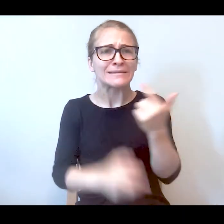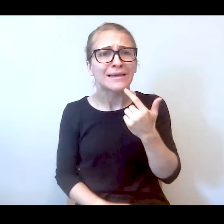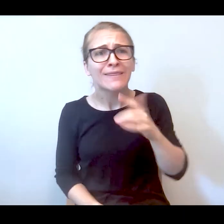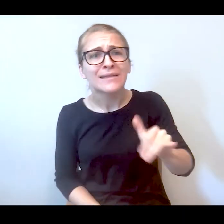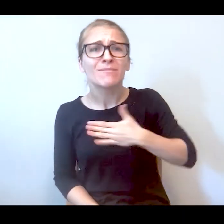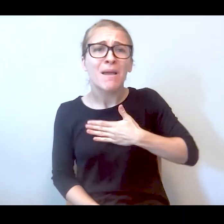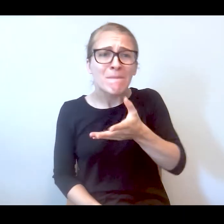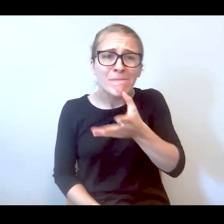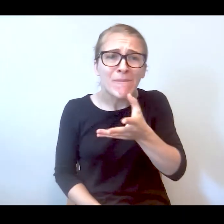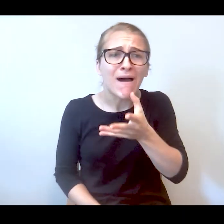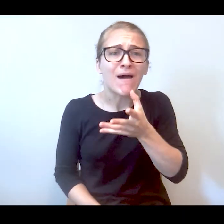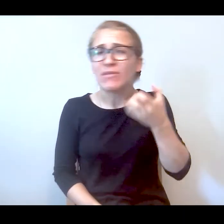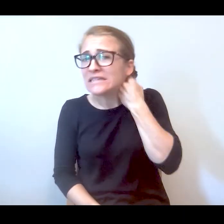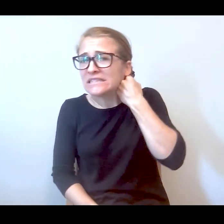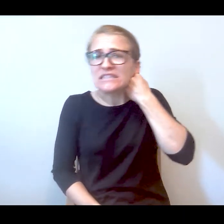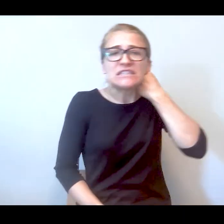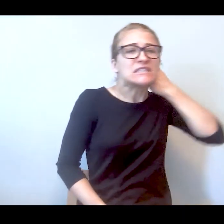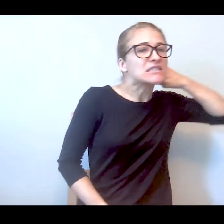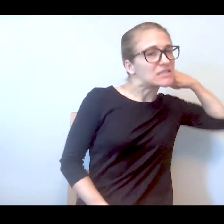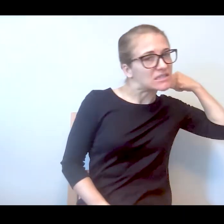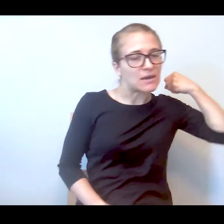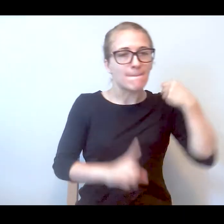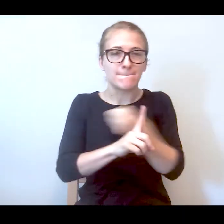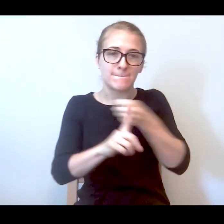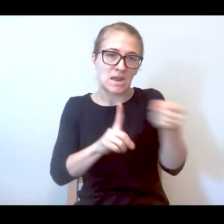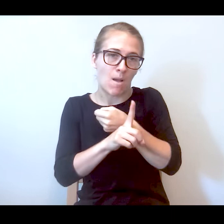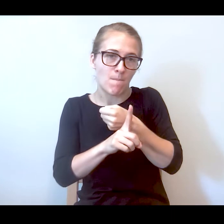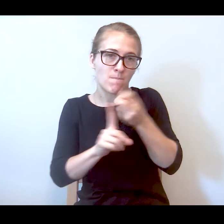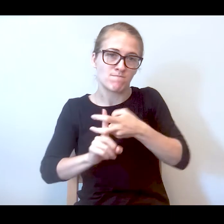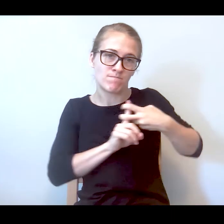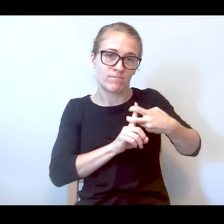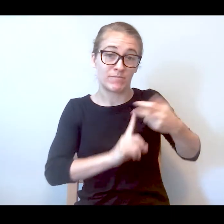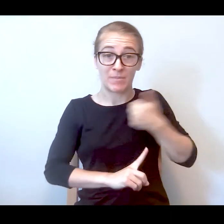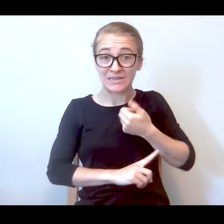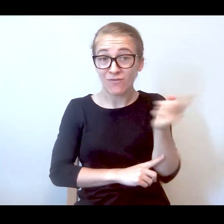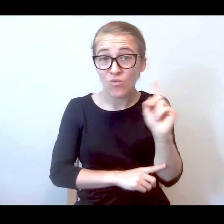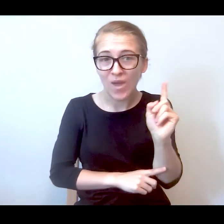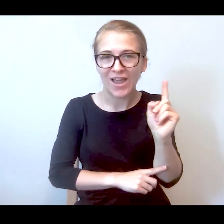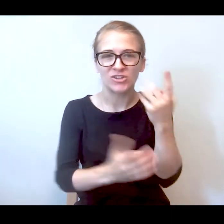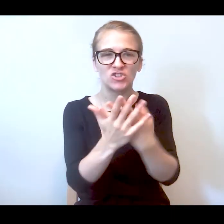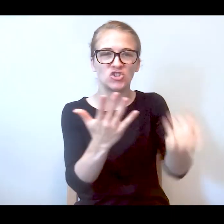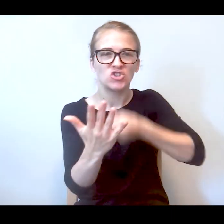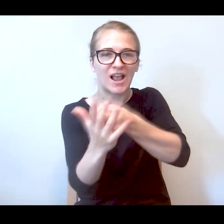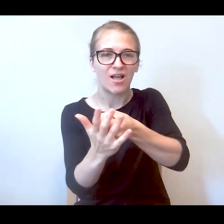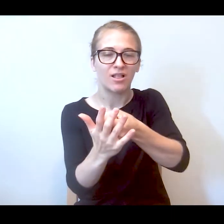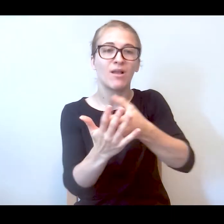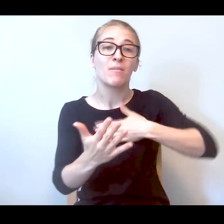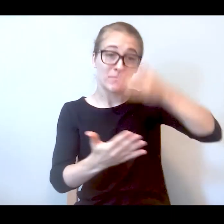grabbed him by the neck, pulled him out, beat him. I spent the night in jail and my son never got the